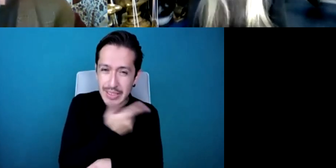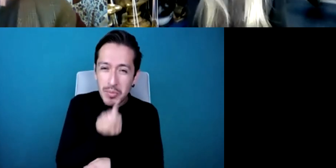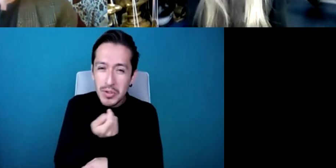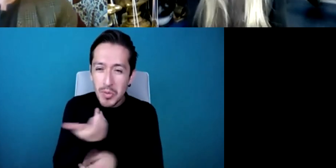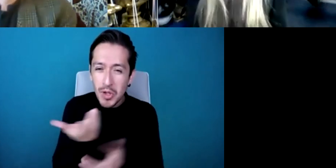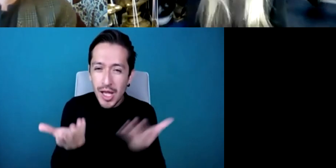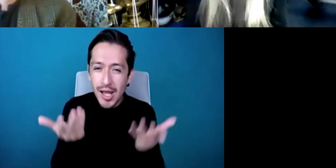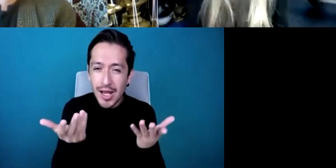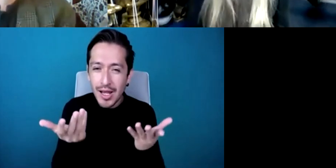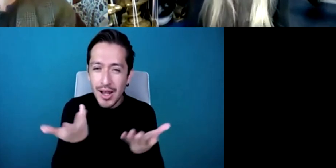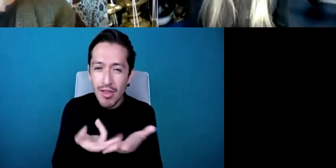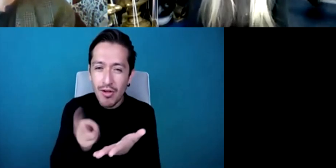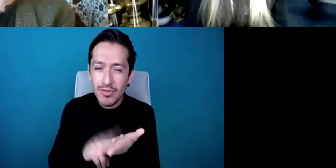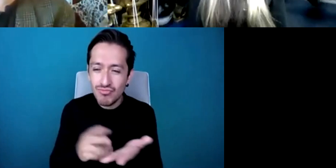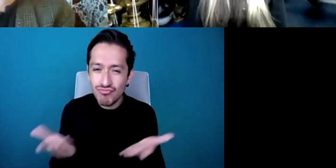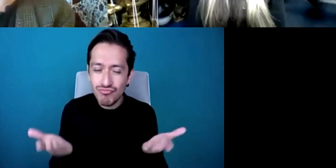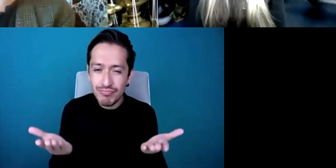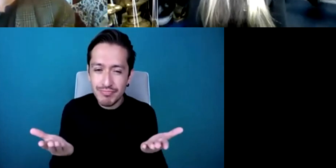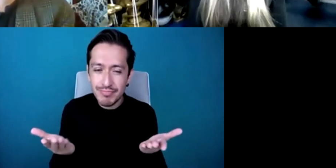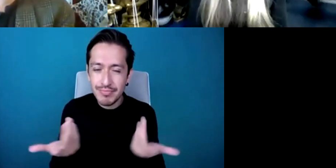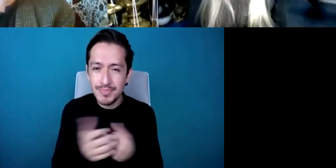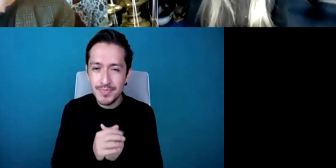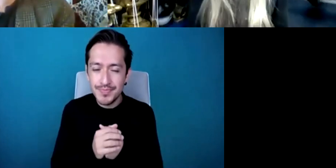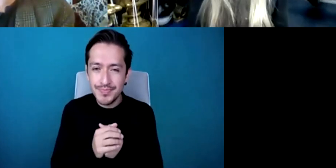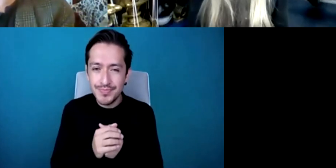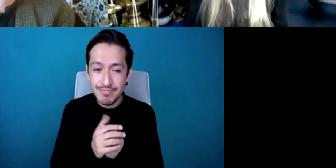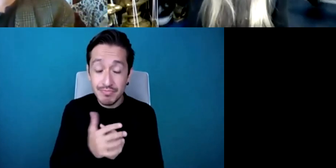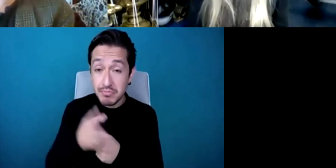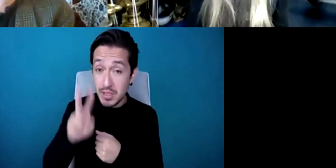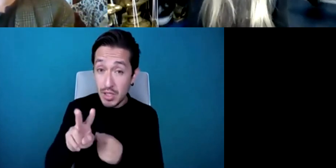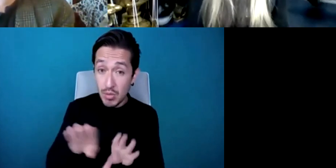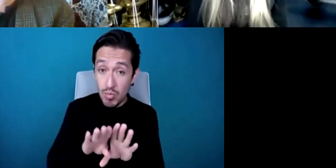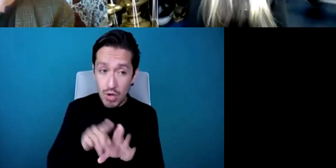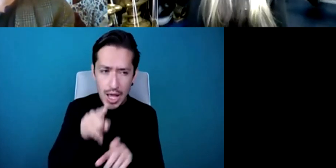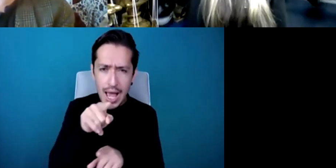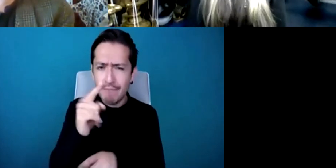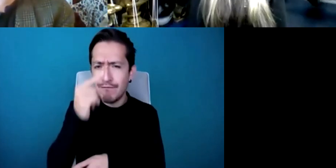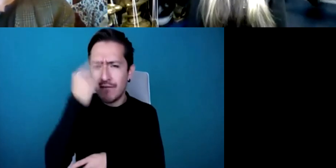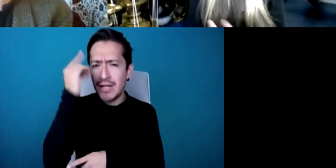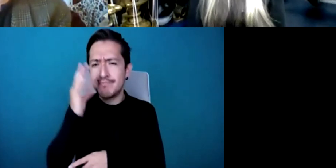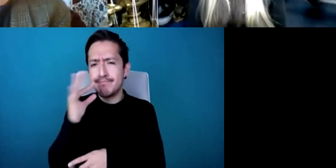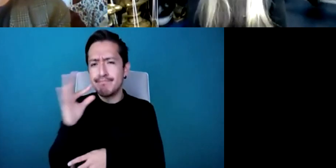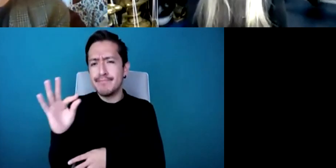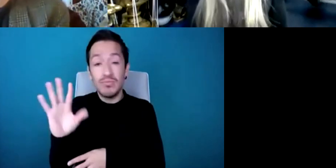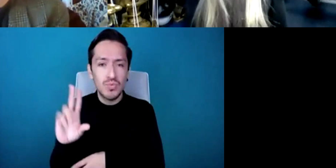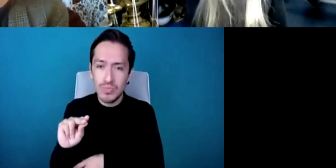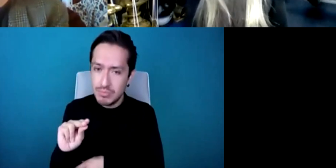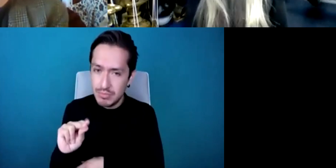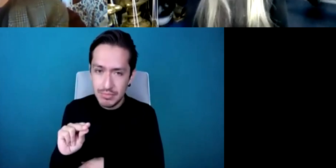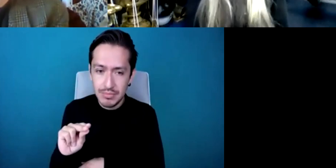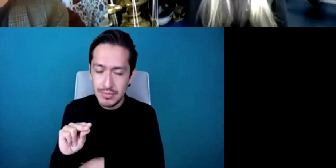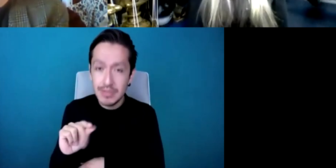sailing ever you know so no matter what you do how you do things um what the expectation might be